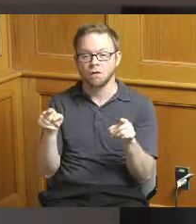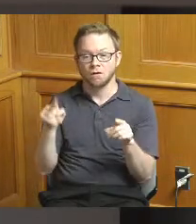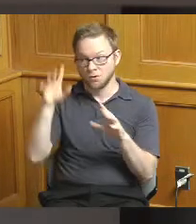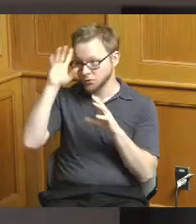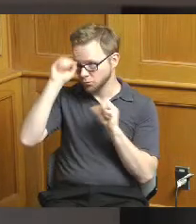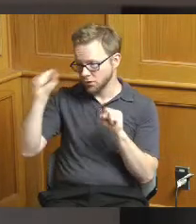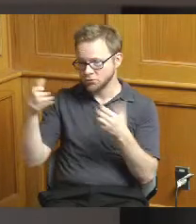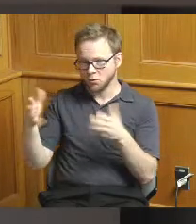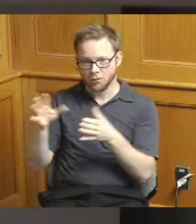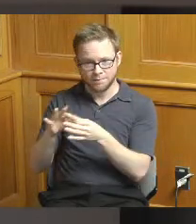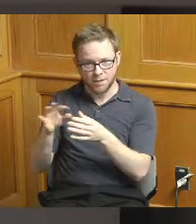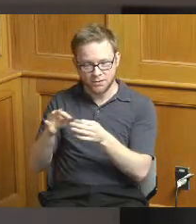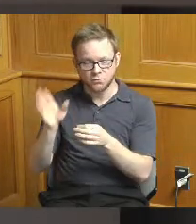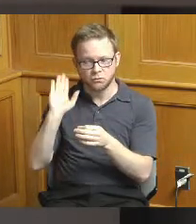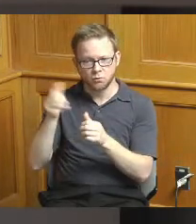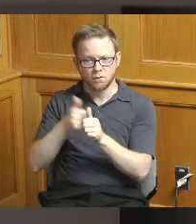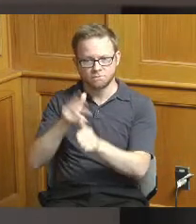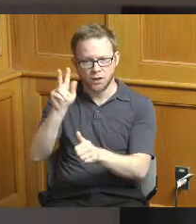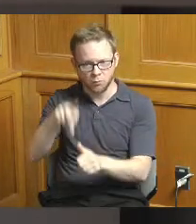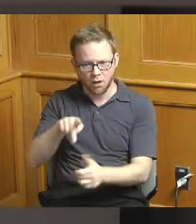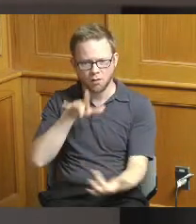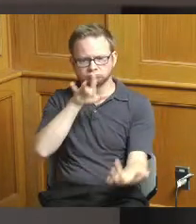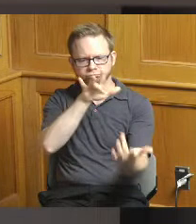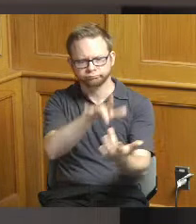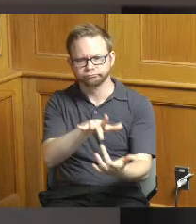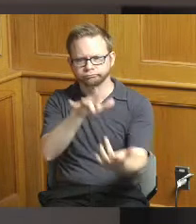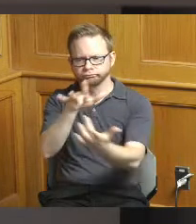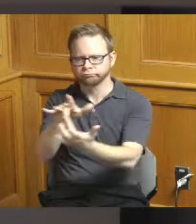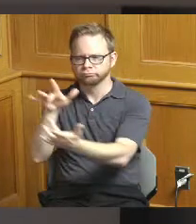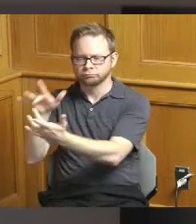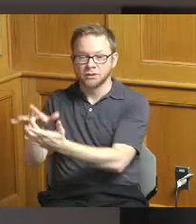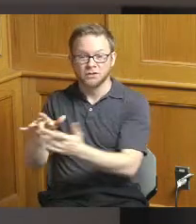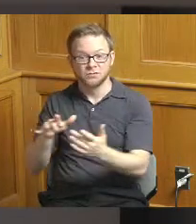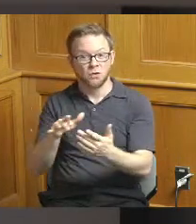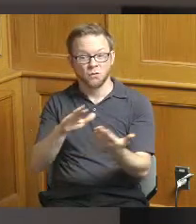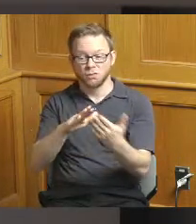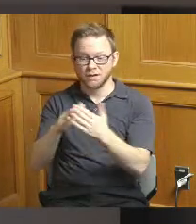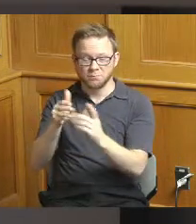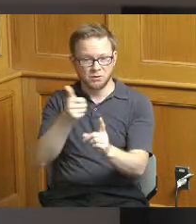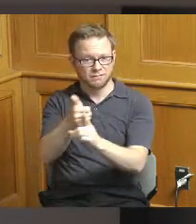following up with a lot of the communities that we we weren't able to fund and directing them to to